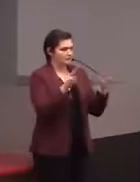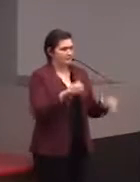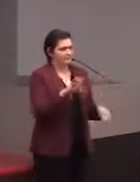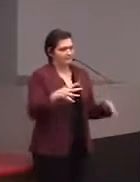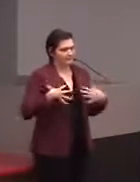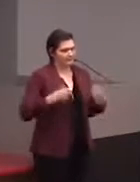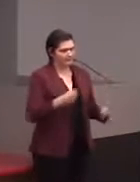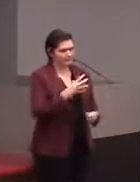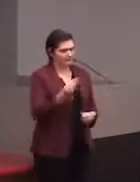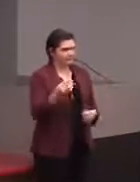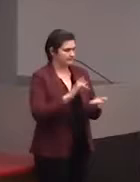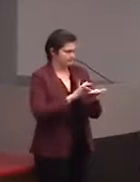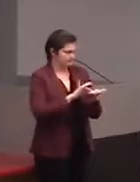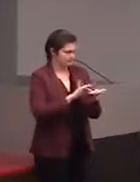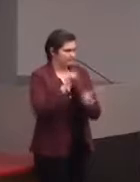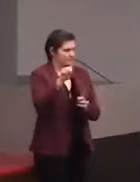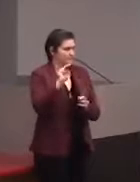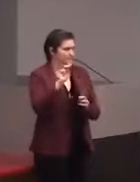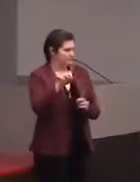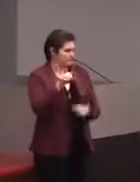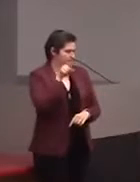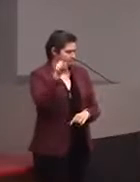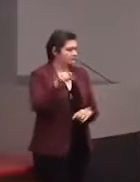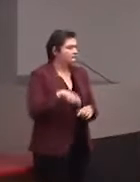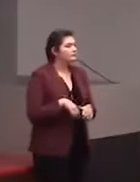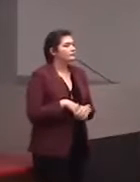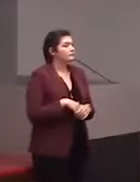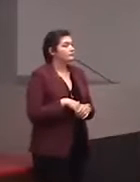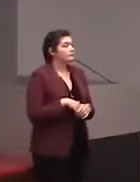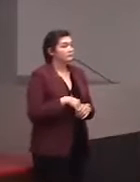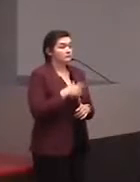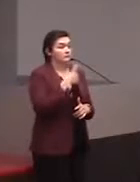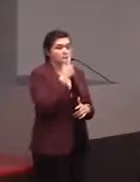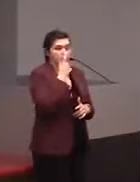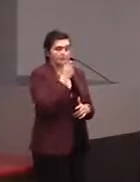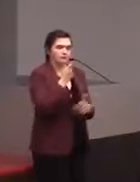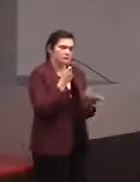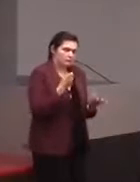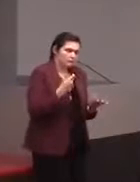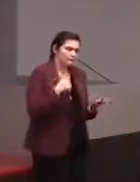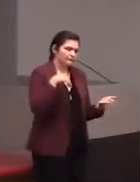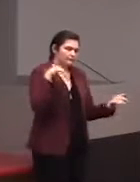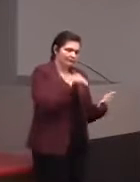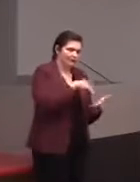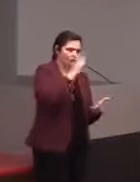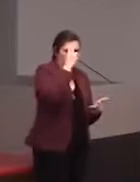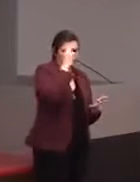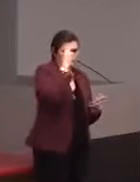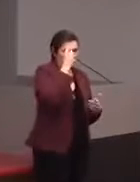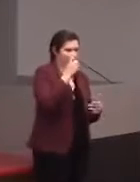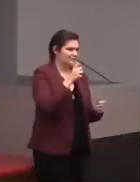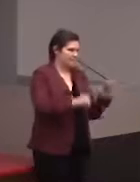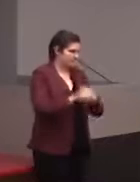in Maryland and it's interesting because I studied neuroscience and meanwhile